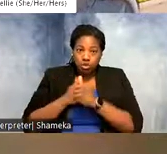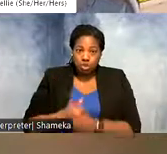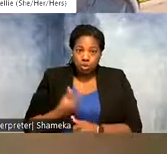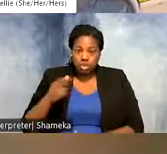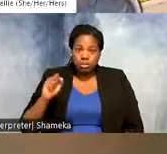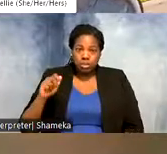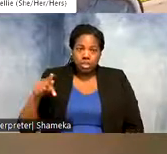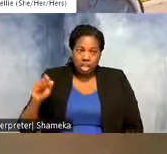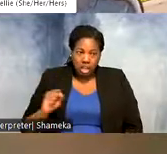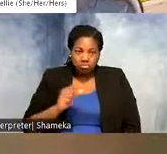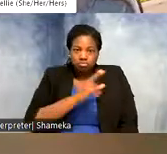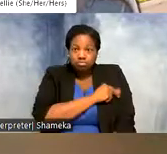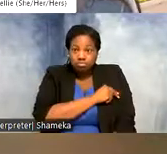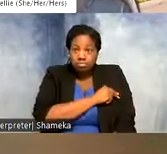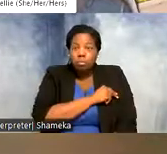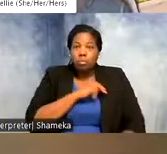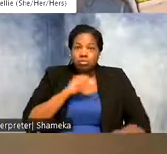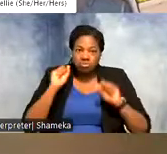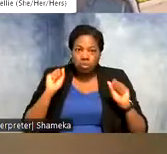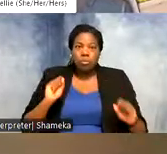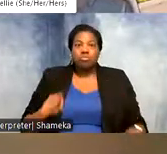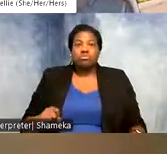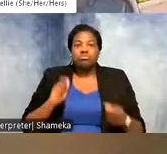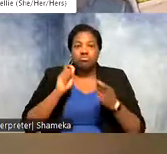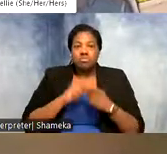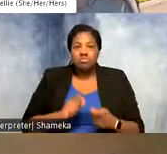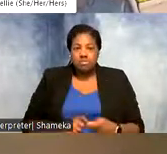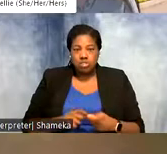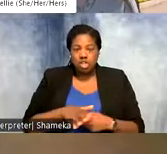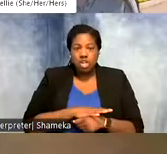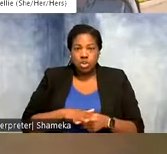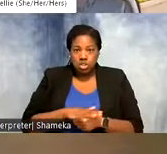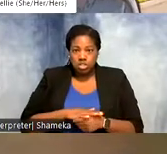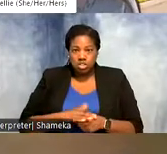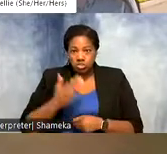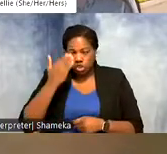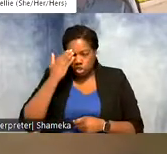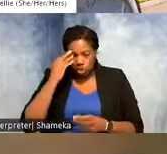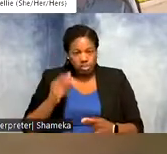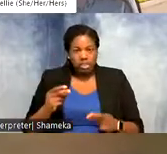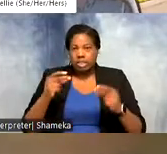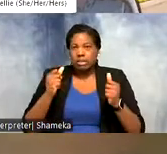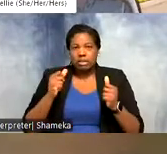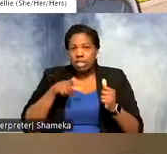and a GPS tag can take very accurate locations so you can know almost exactly where the bird is